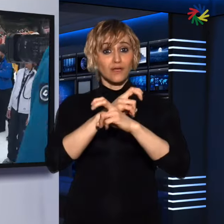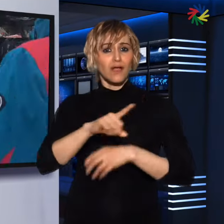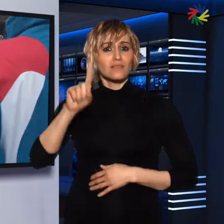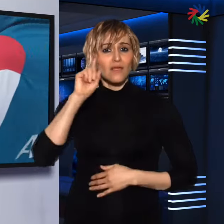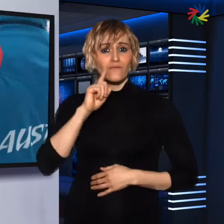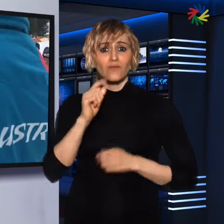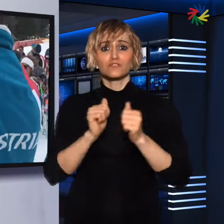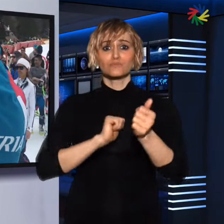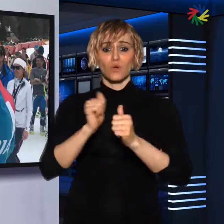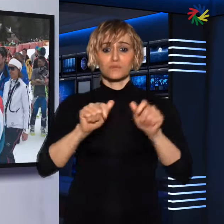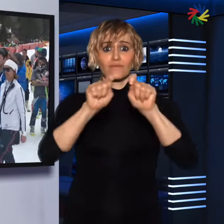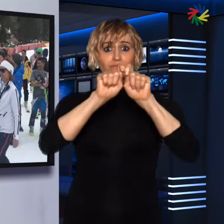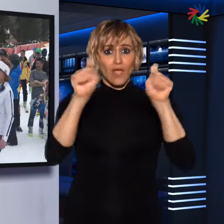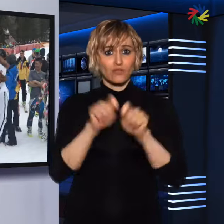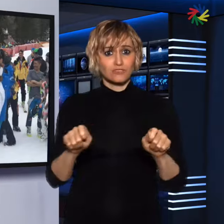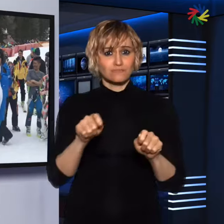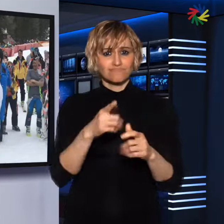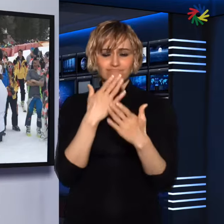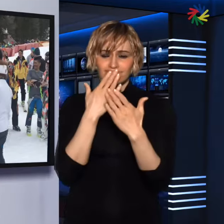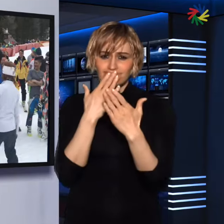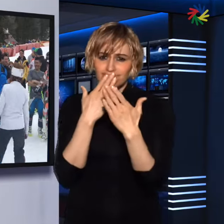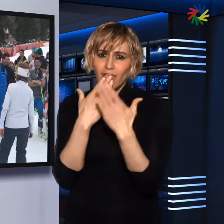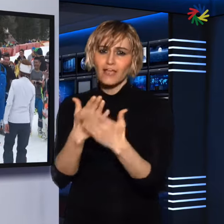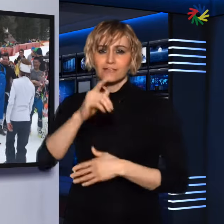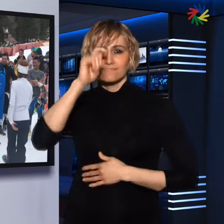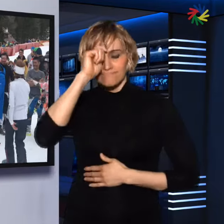Austrian Deaf Sports Federation thanked